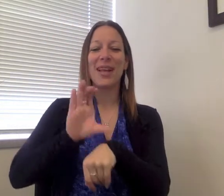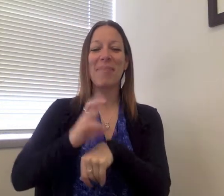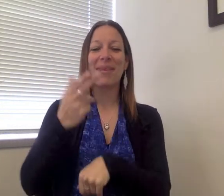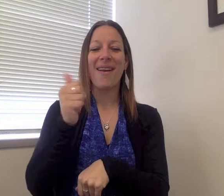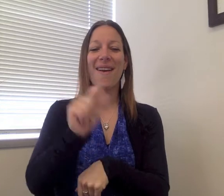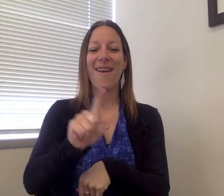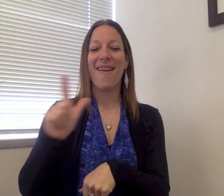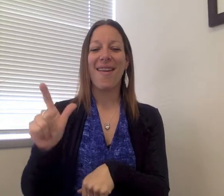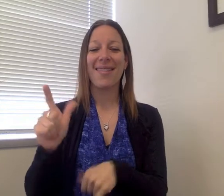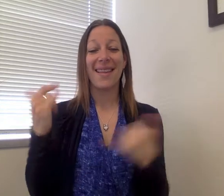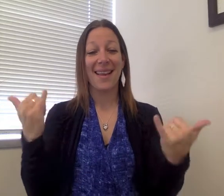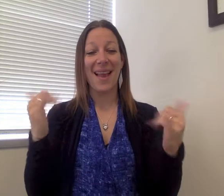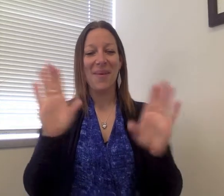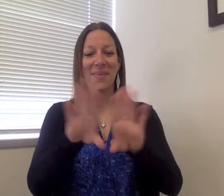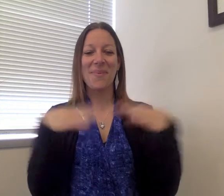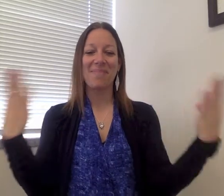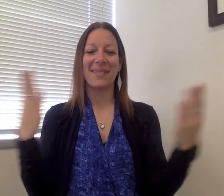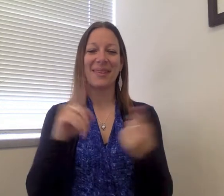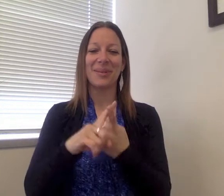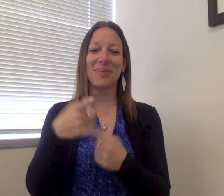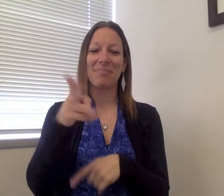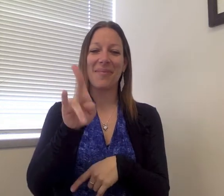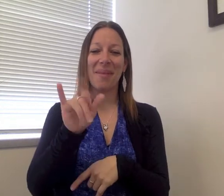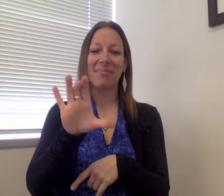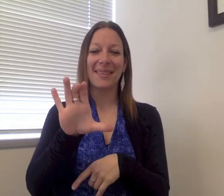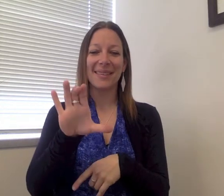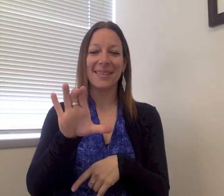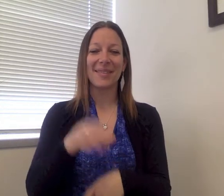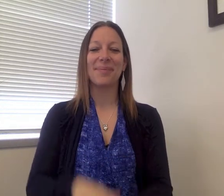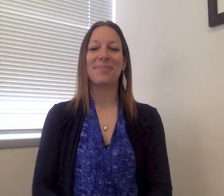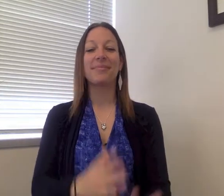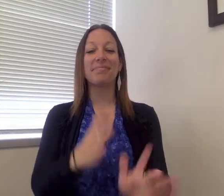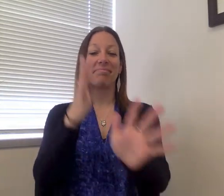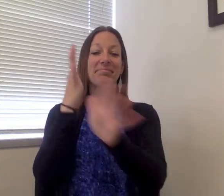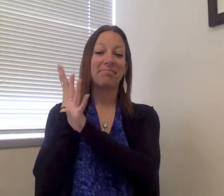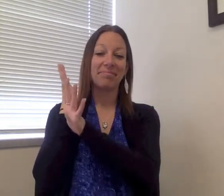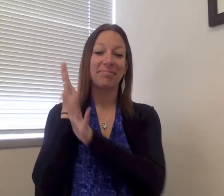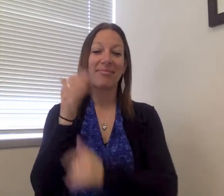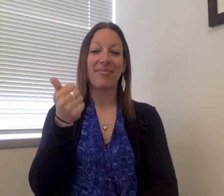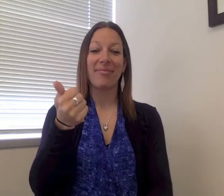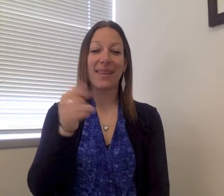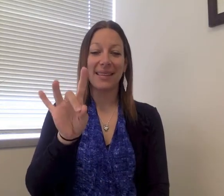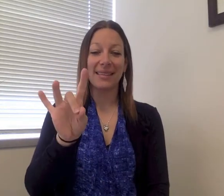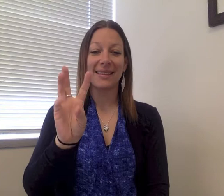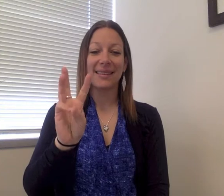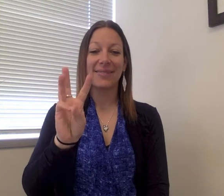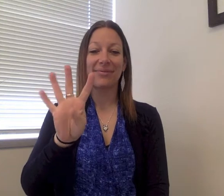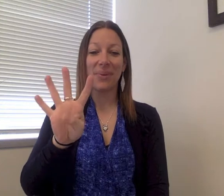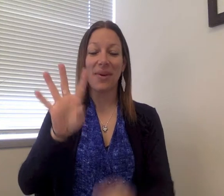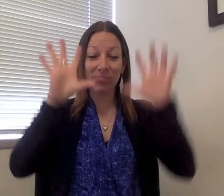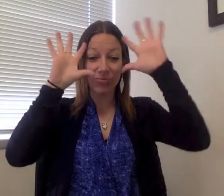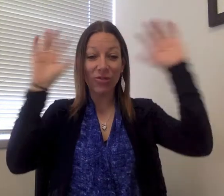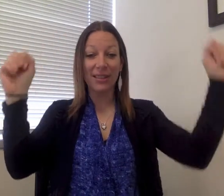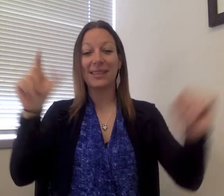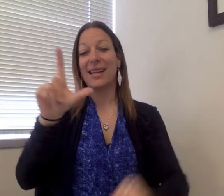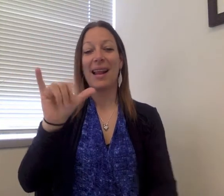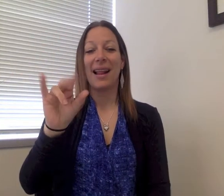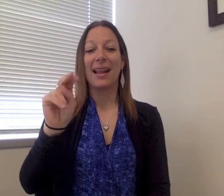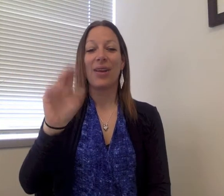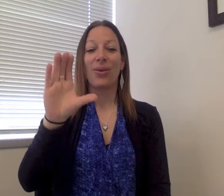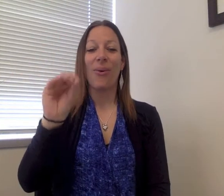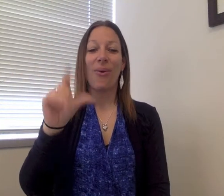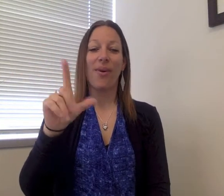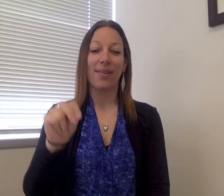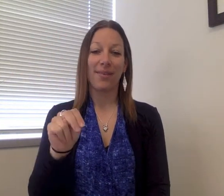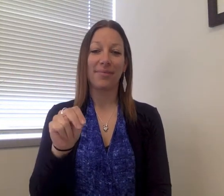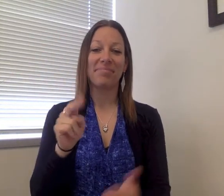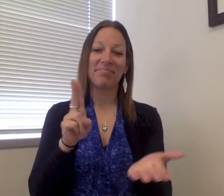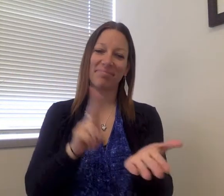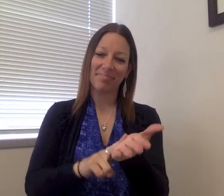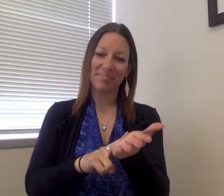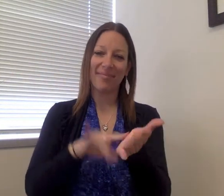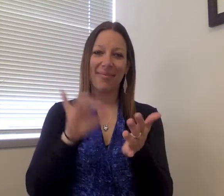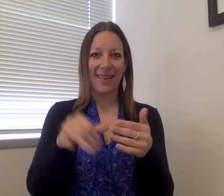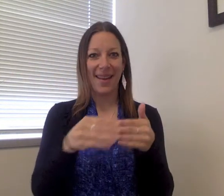windows; it is now open to the public. Back in 1864, President Lincoln signed Gallaudet